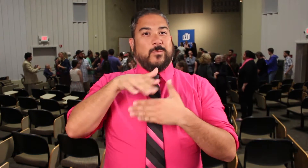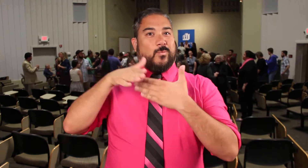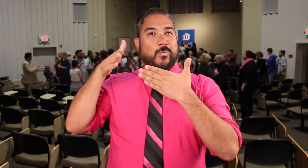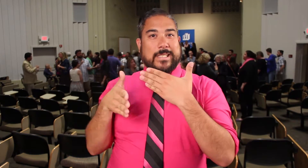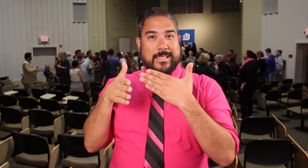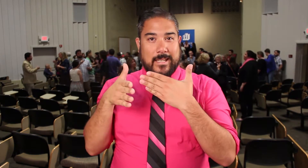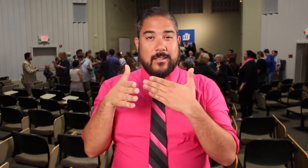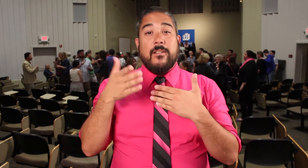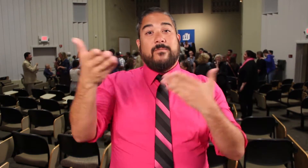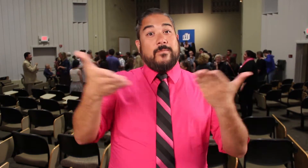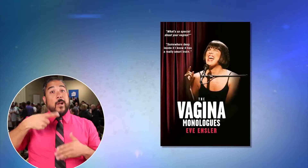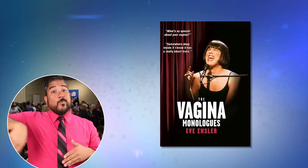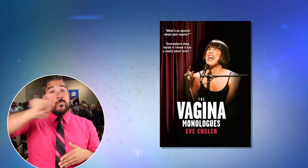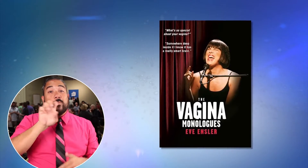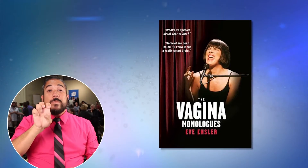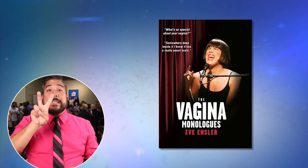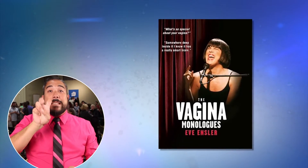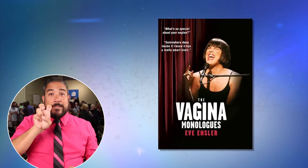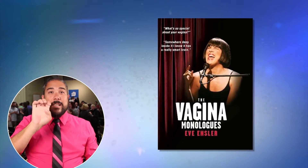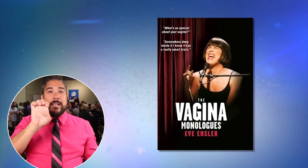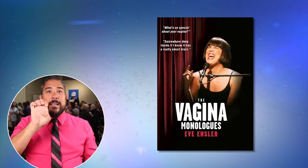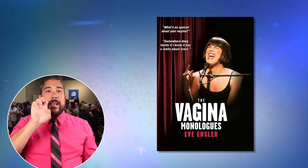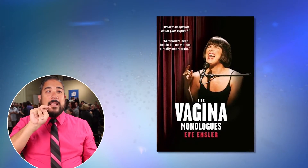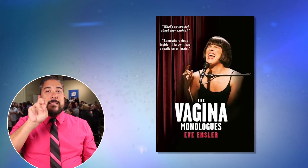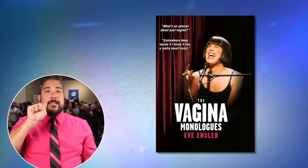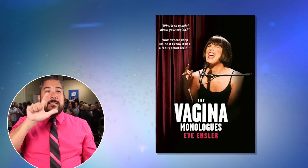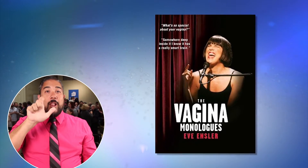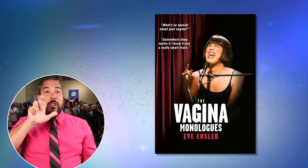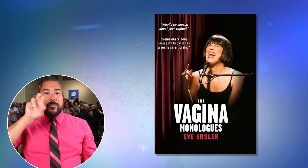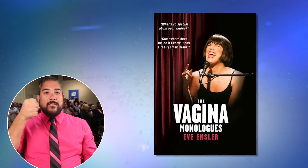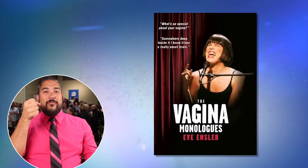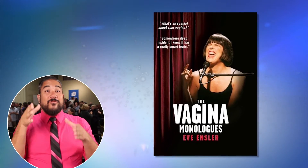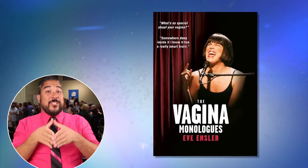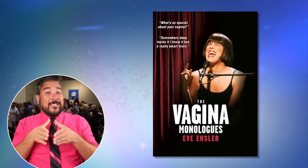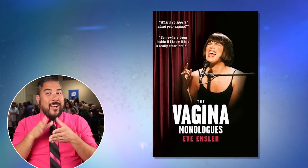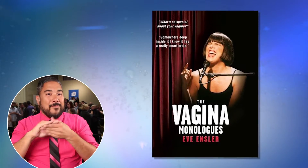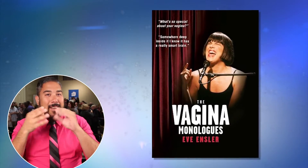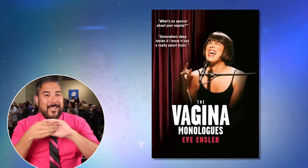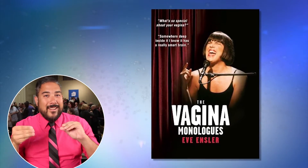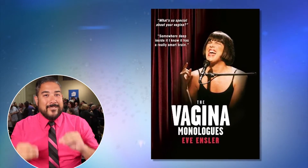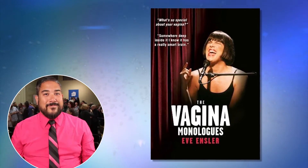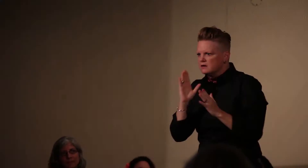teamed up in Arizona this weekend to bring you Eve Ensler’s "Vagina Monologues."